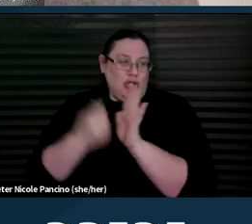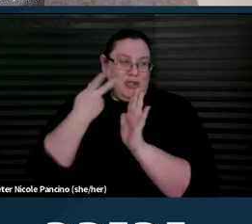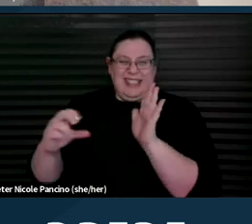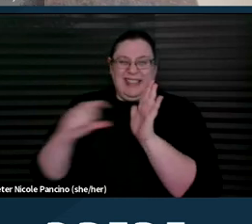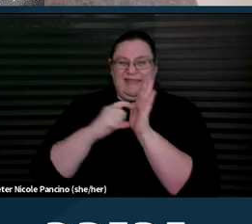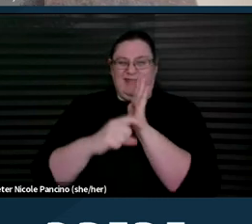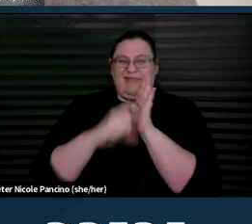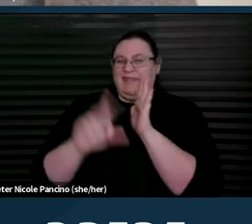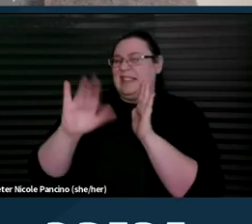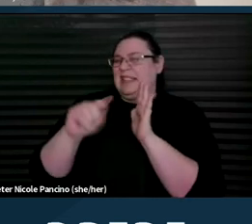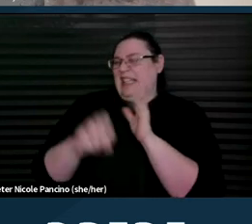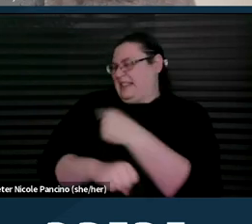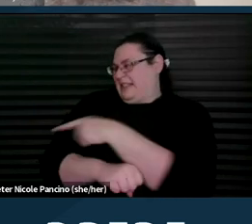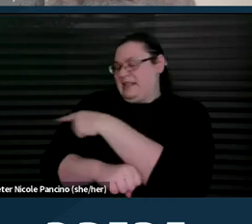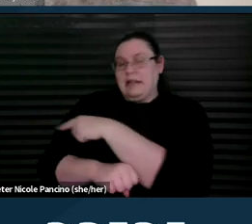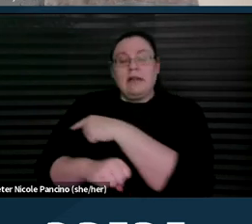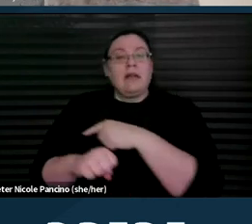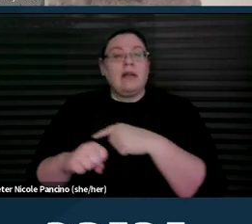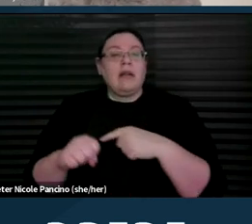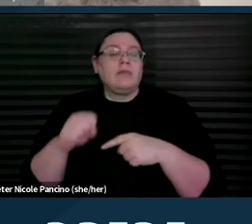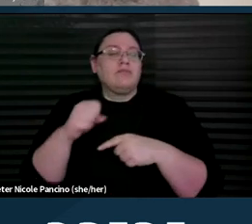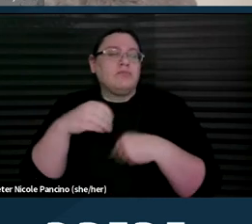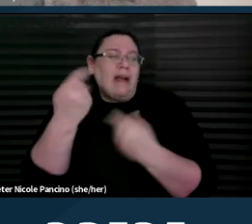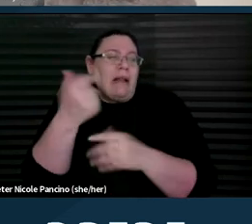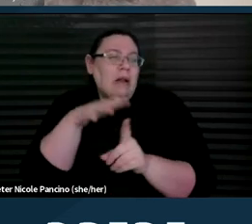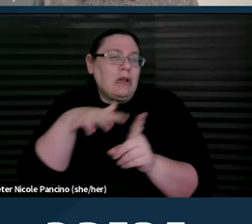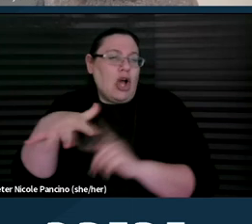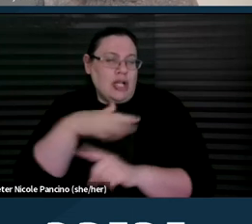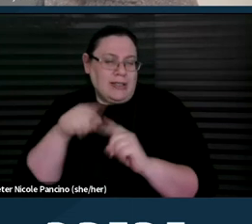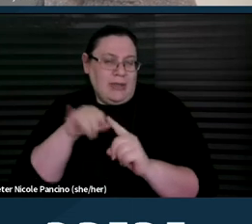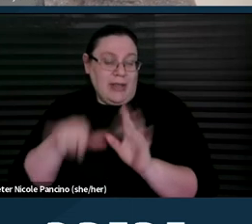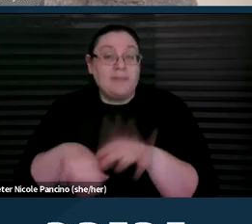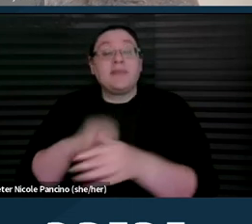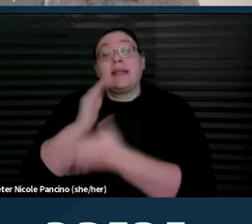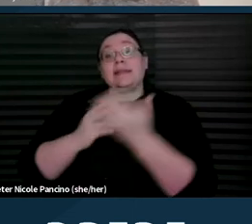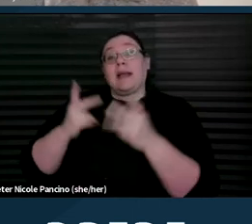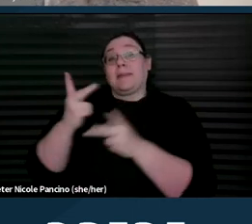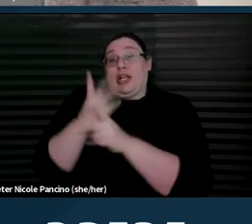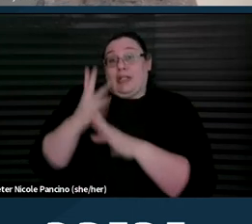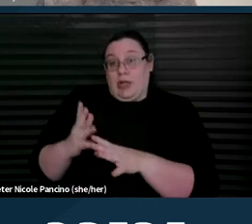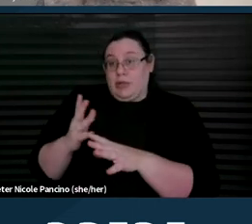And just for a little bit of context, some caretakers of people with disabilities may seek